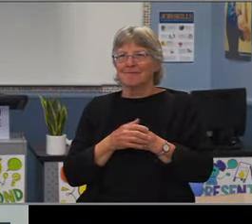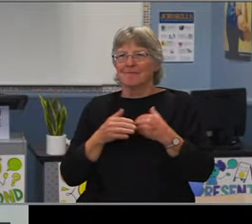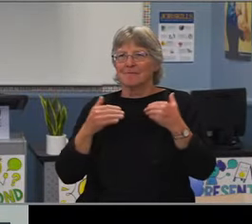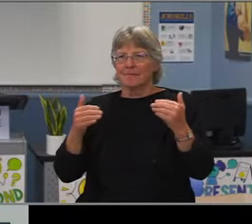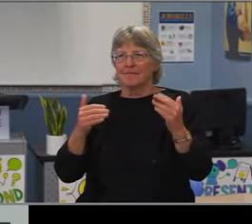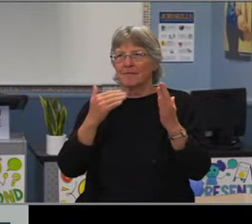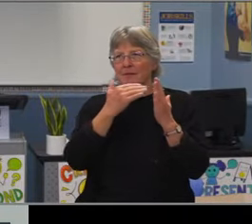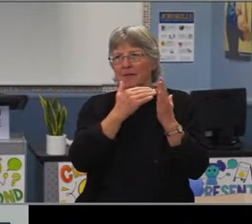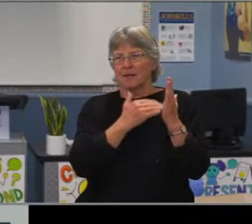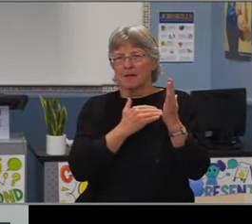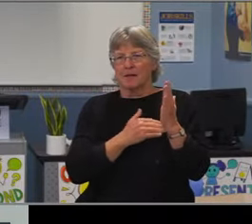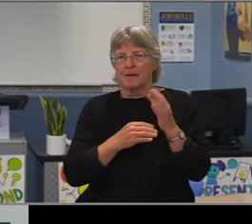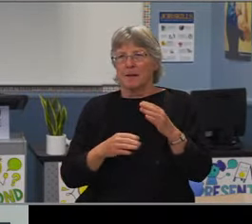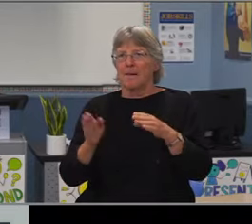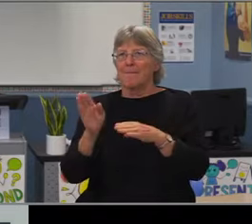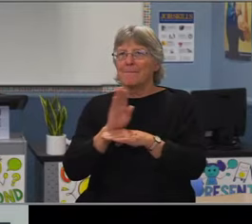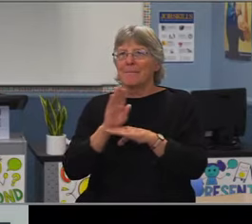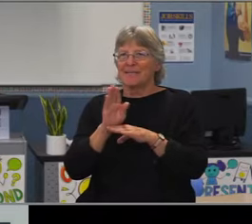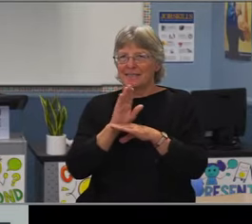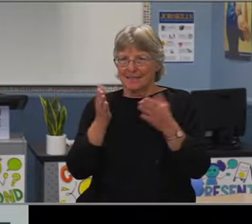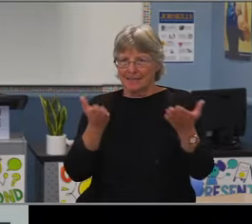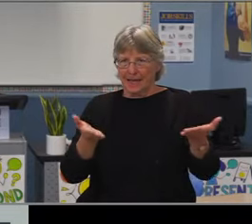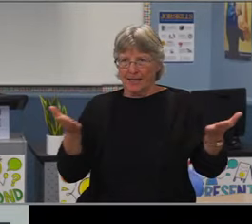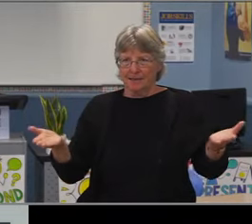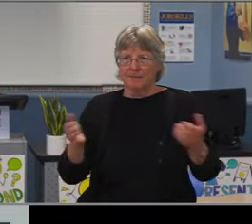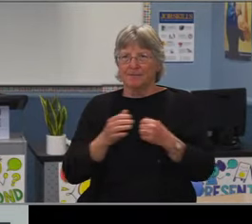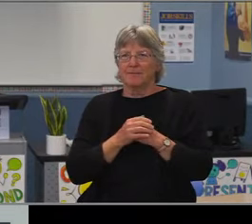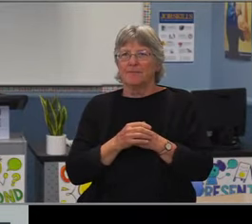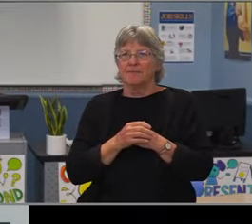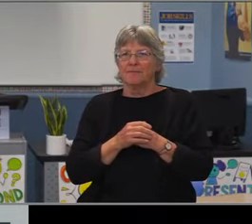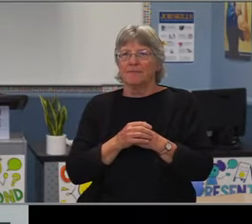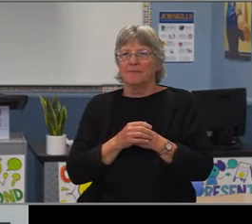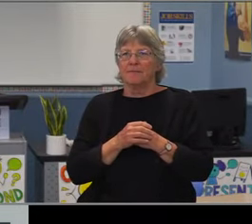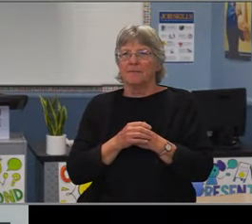Any further discussion? All in favor? Dr. Benita's?